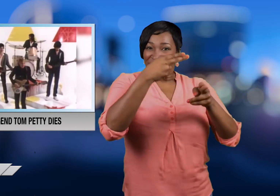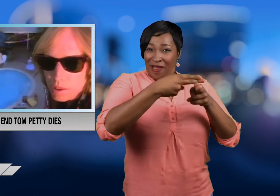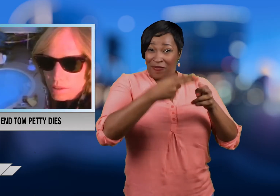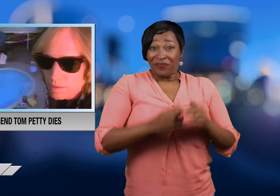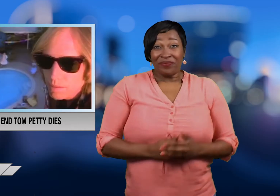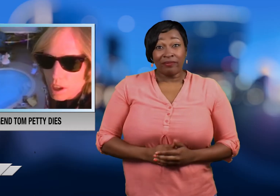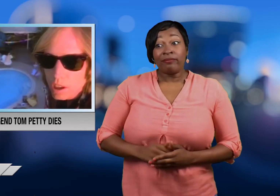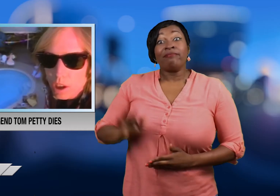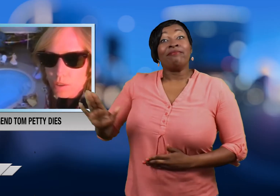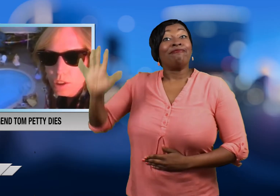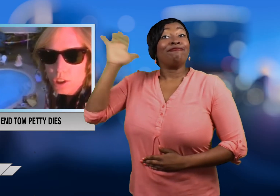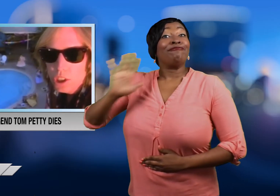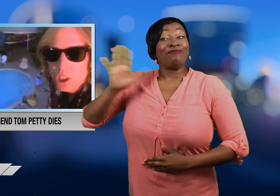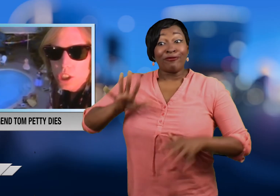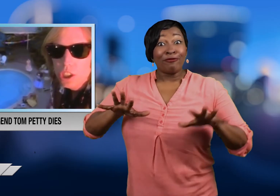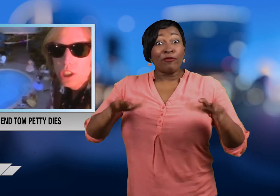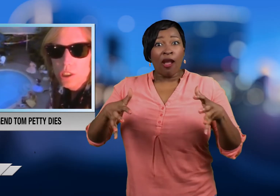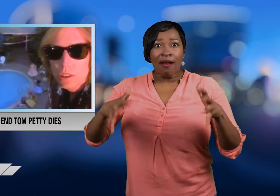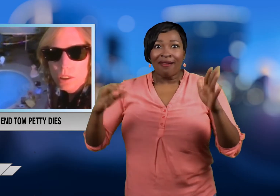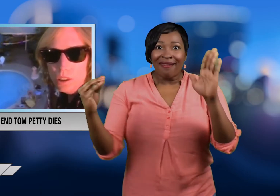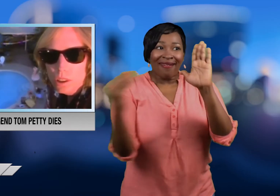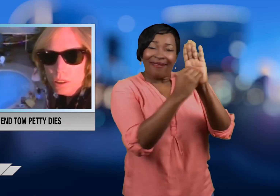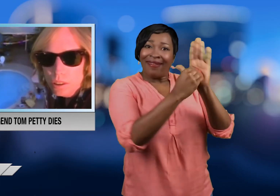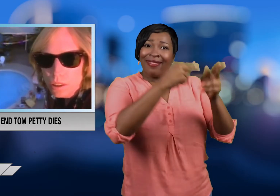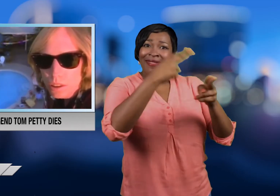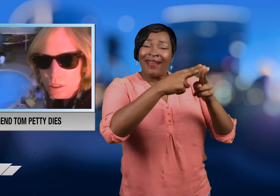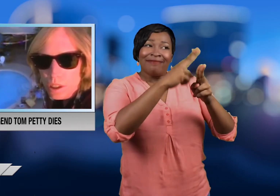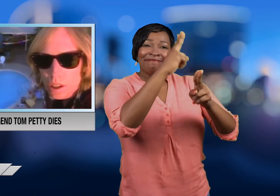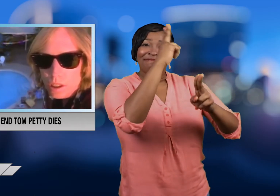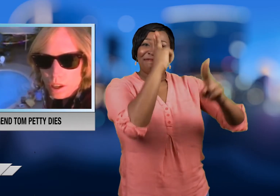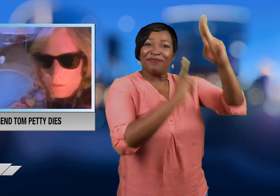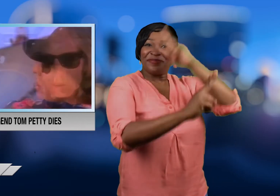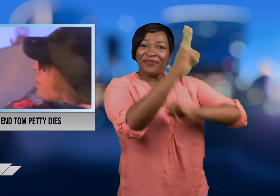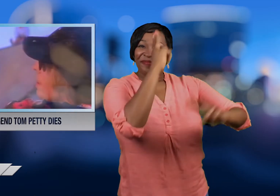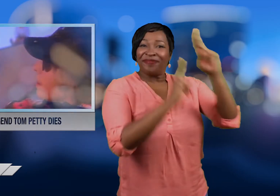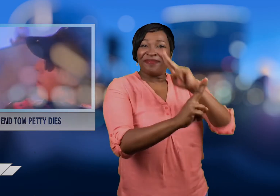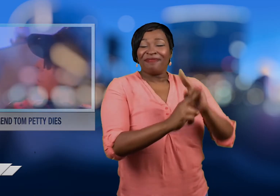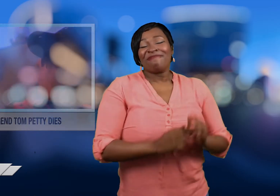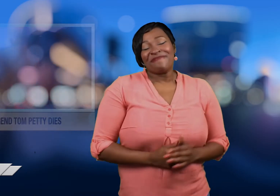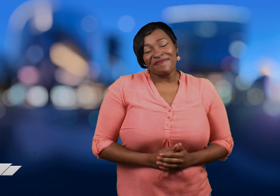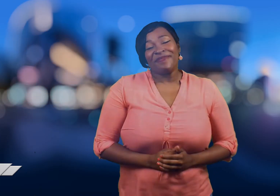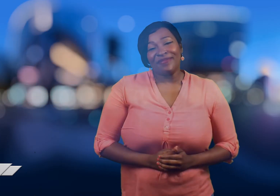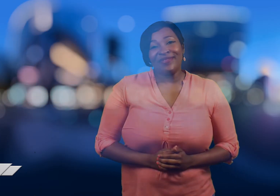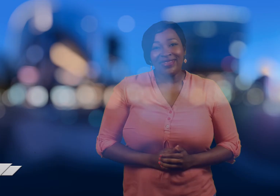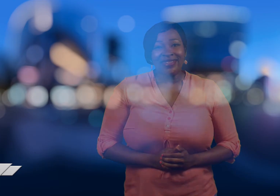Hall of Fame.